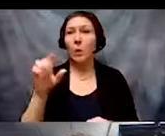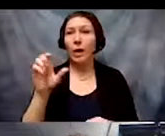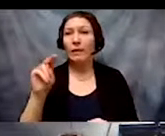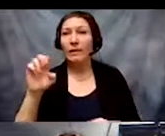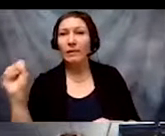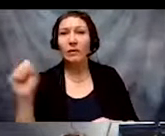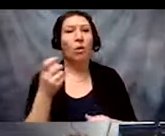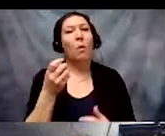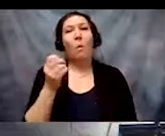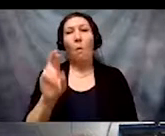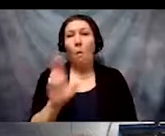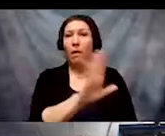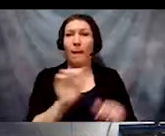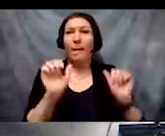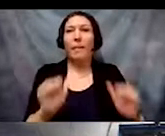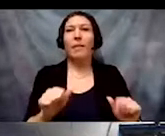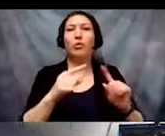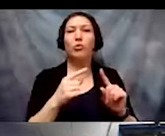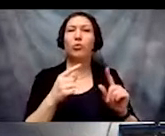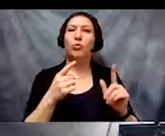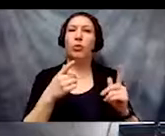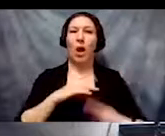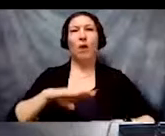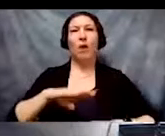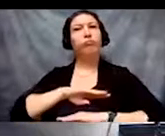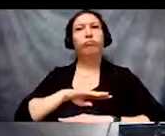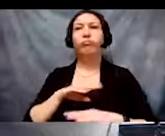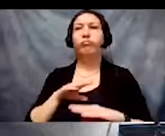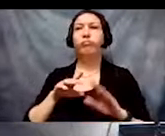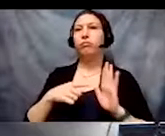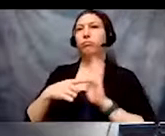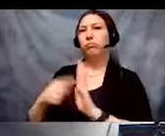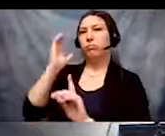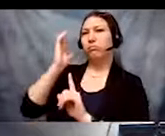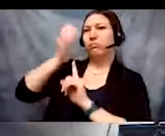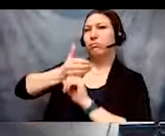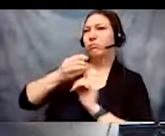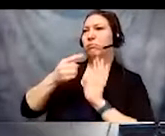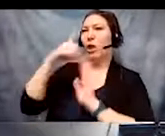and/or their ability to satisfactorily reproduce, excel, and behave.